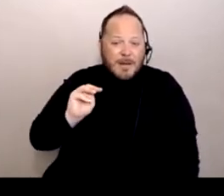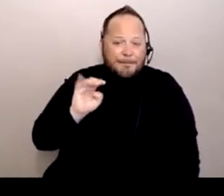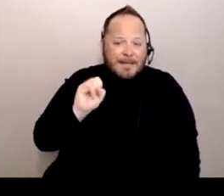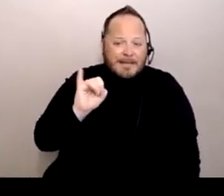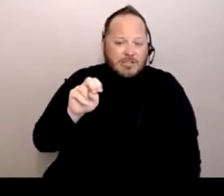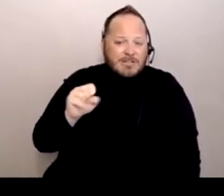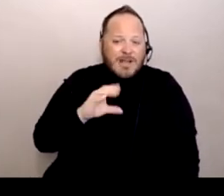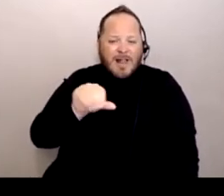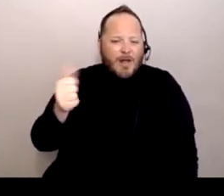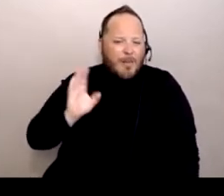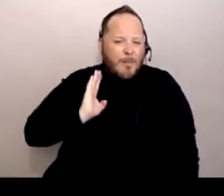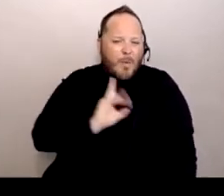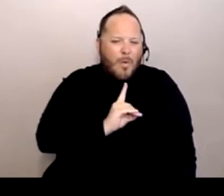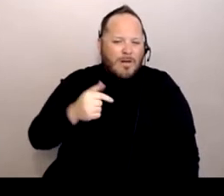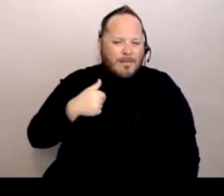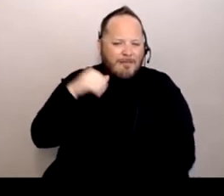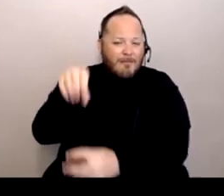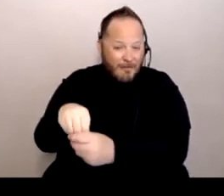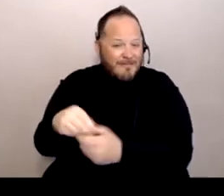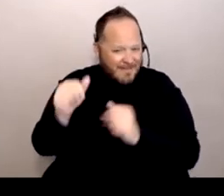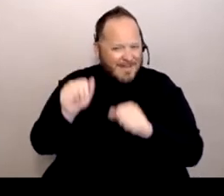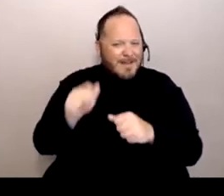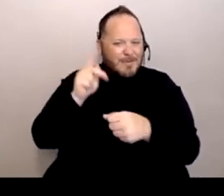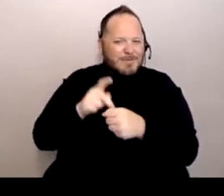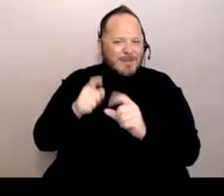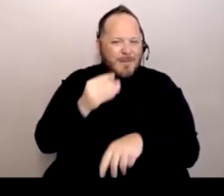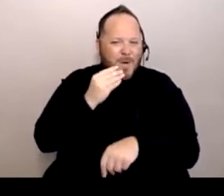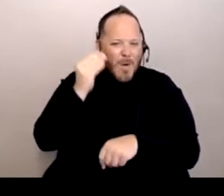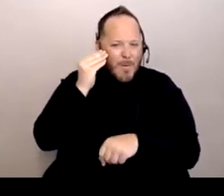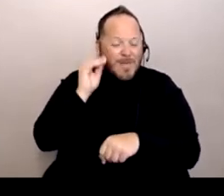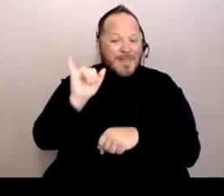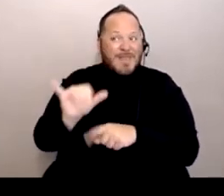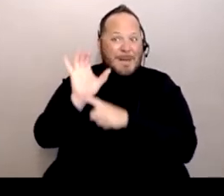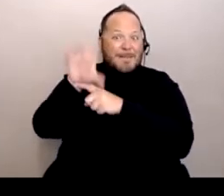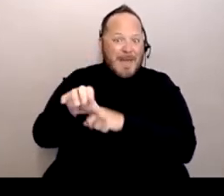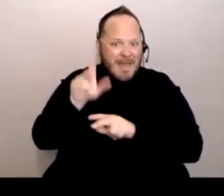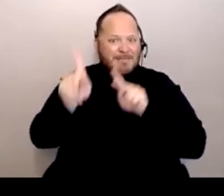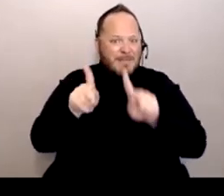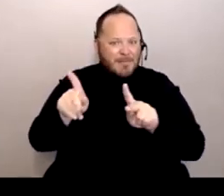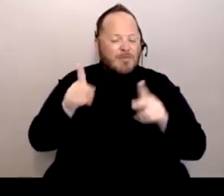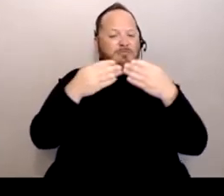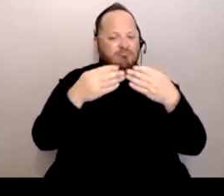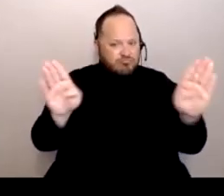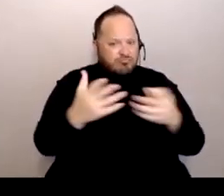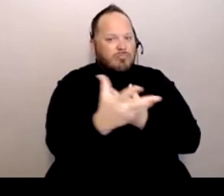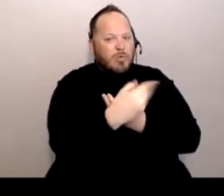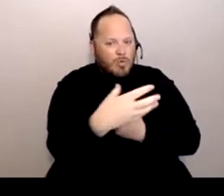Also, it made people include other people. We developed new ideas.